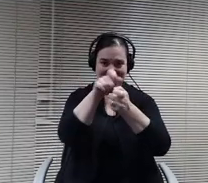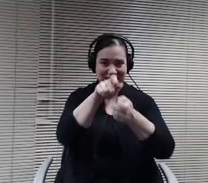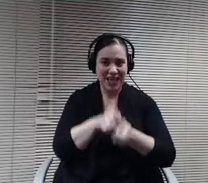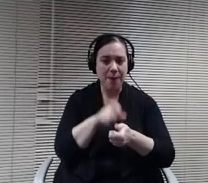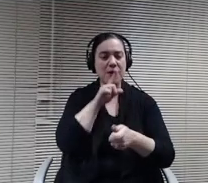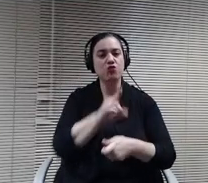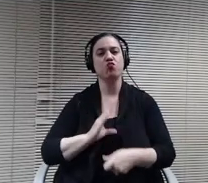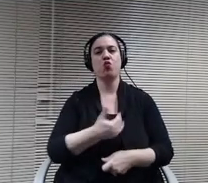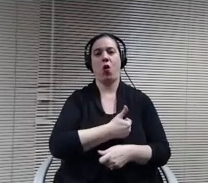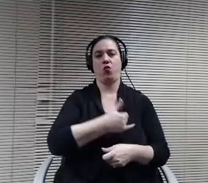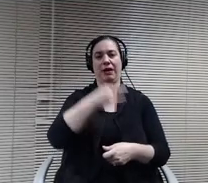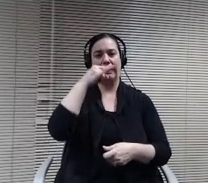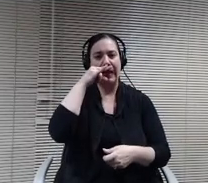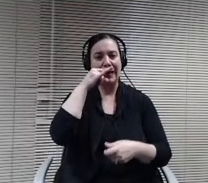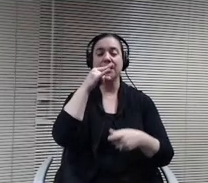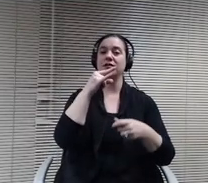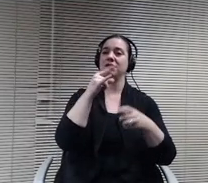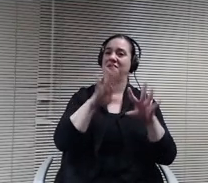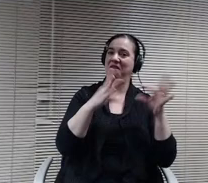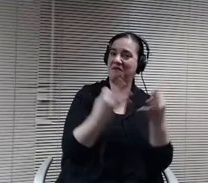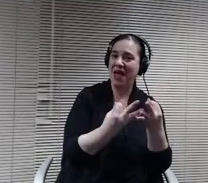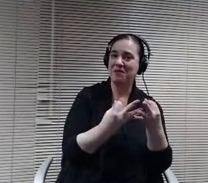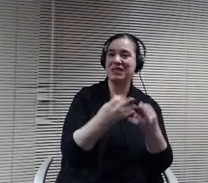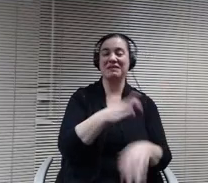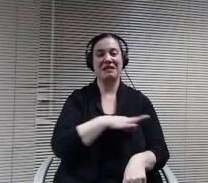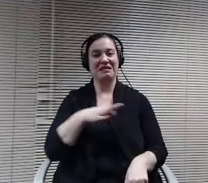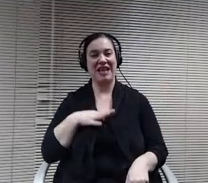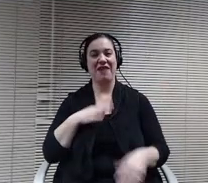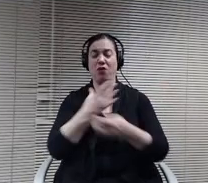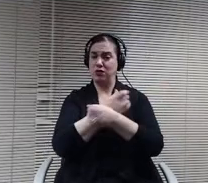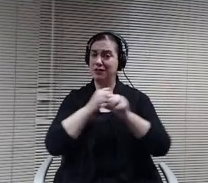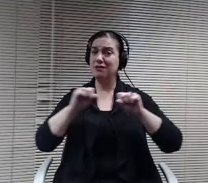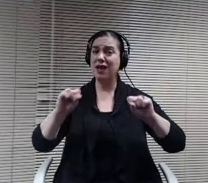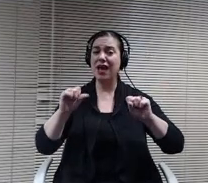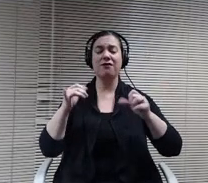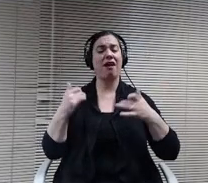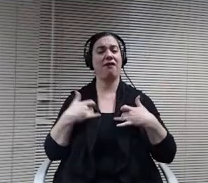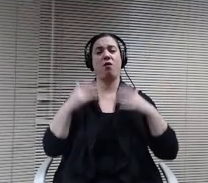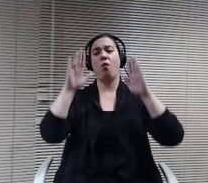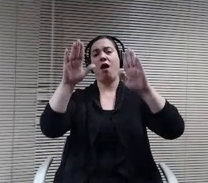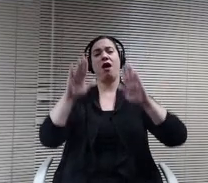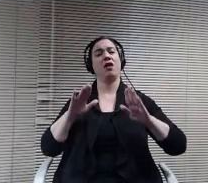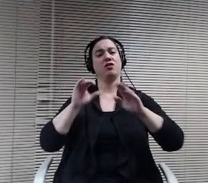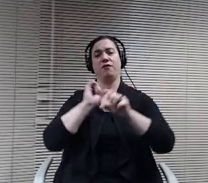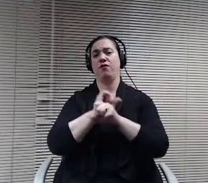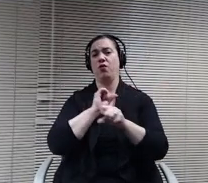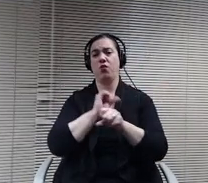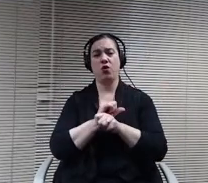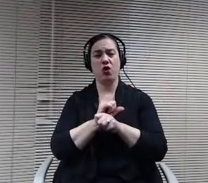families and staff safe and and have done incredible work. As you know, the infection rates and and spread. It's been